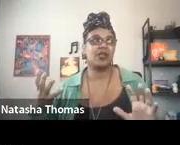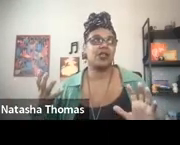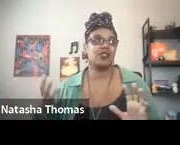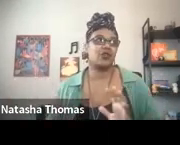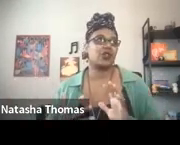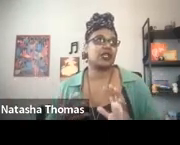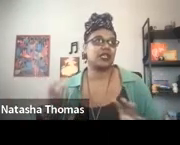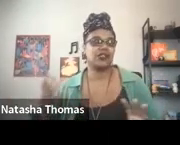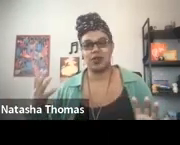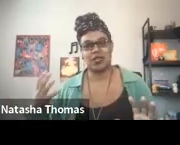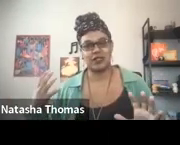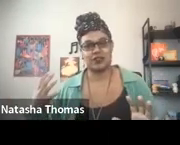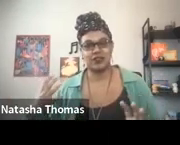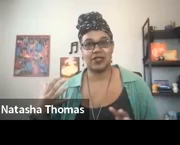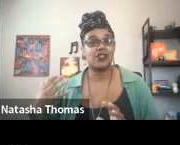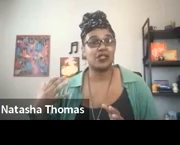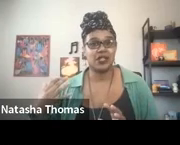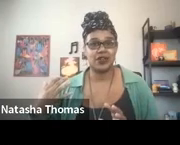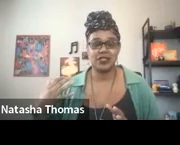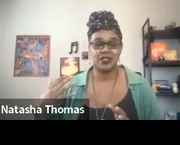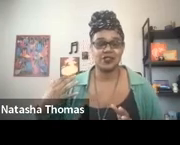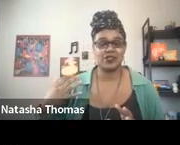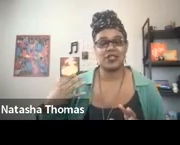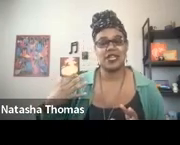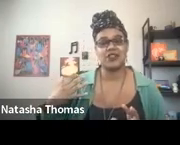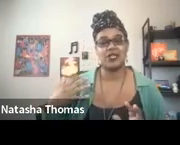of the historical ancestral practices of divination that our ancestors have engaged